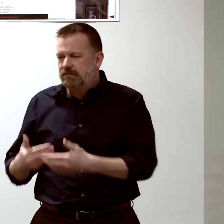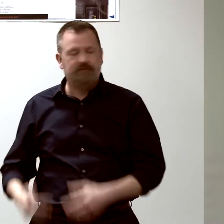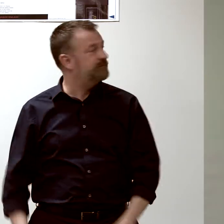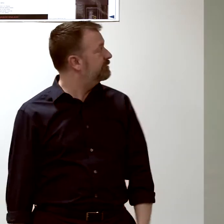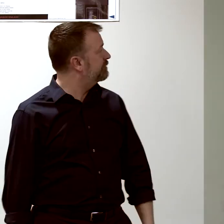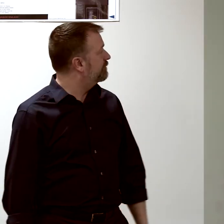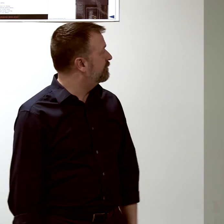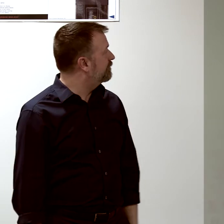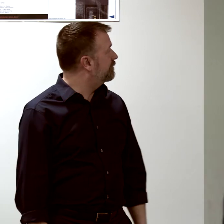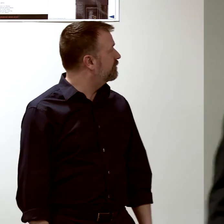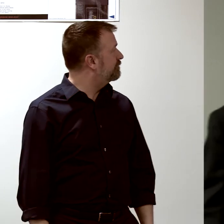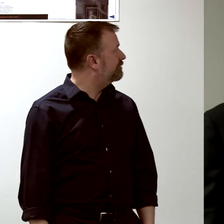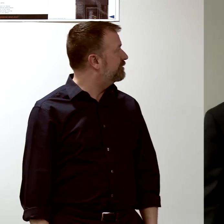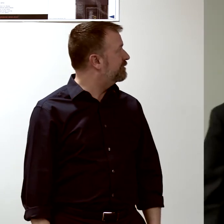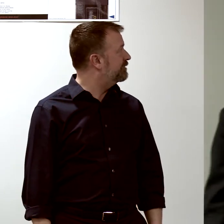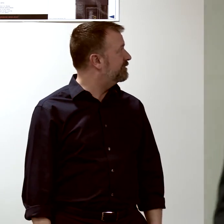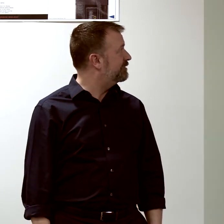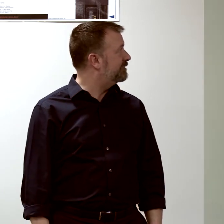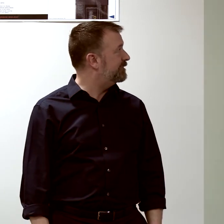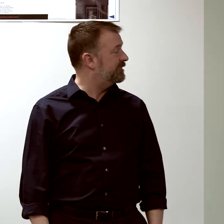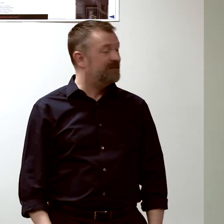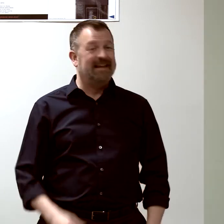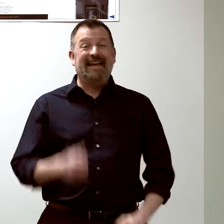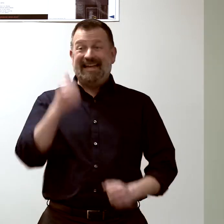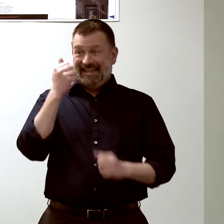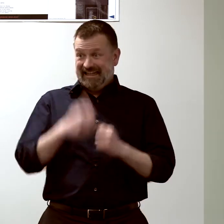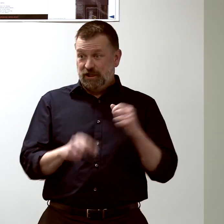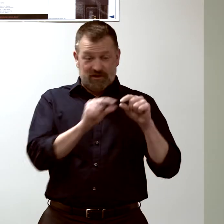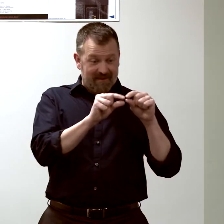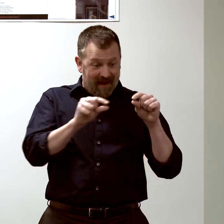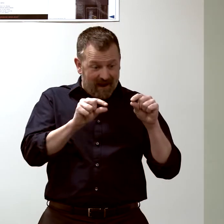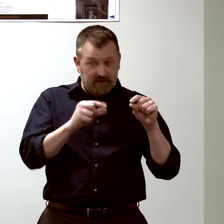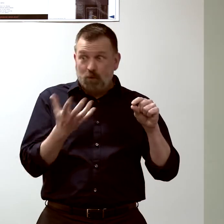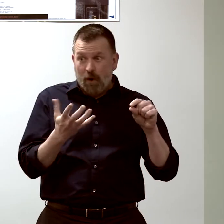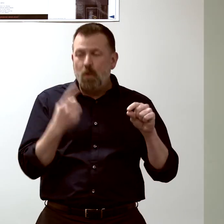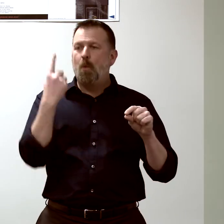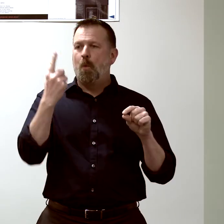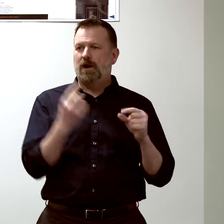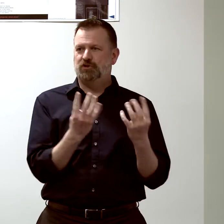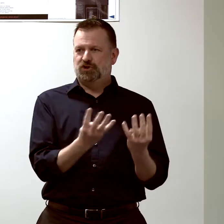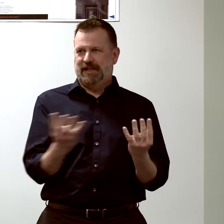each one of these lines here is a single gene